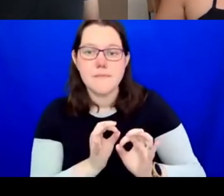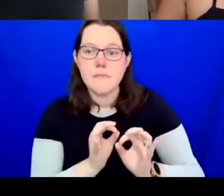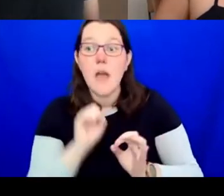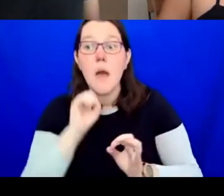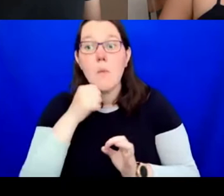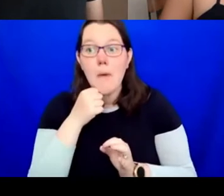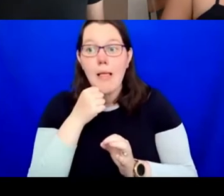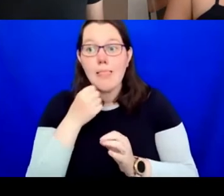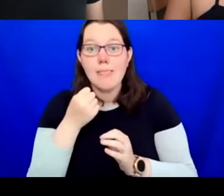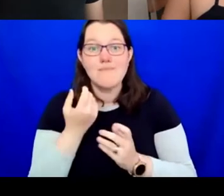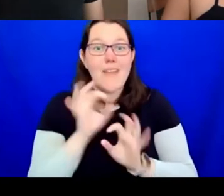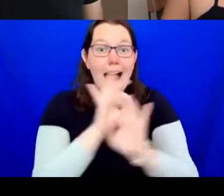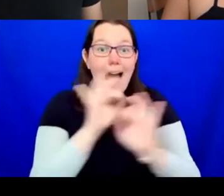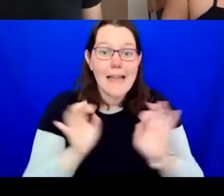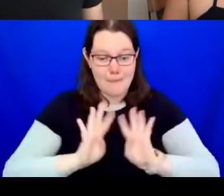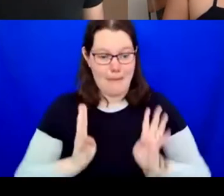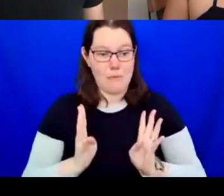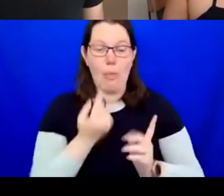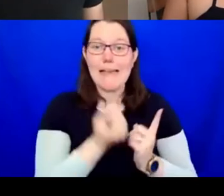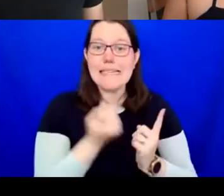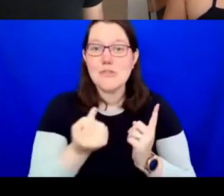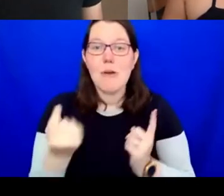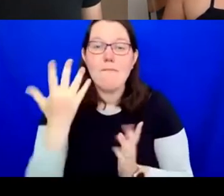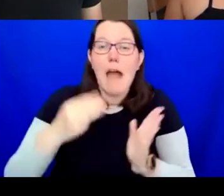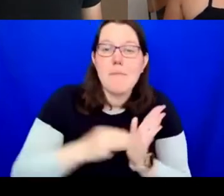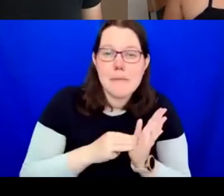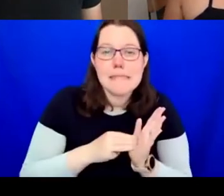That will be followed by some questions from me and then we'll open it up to the floor.